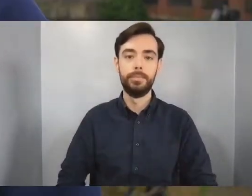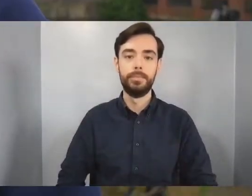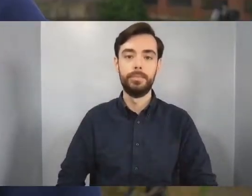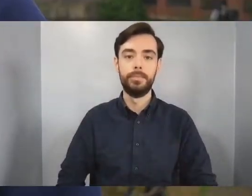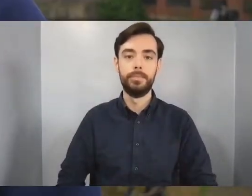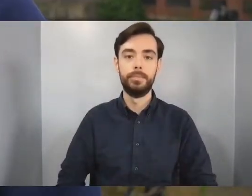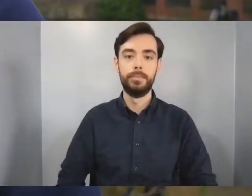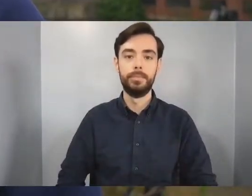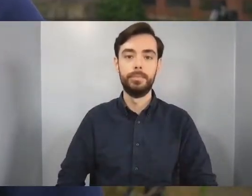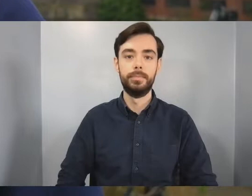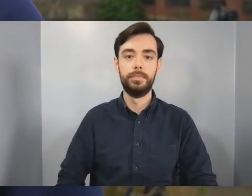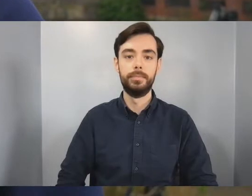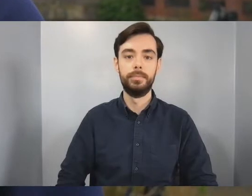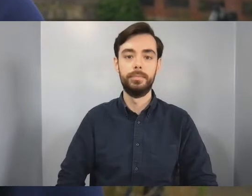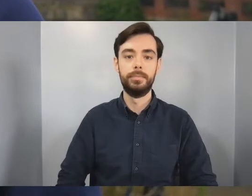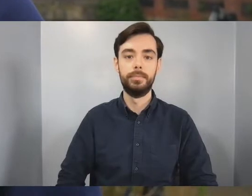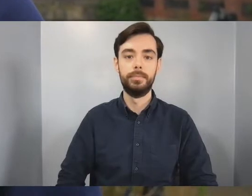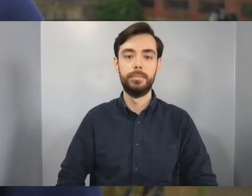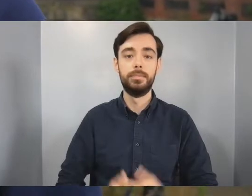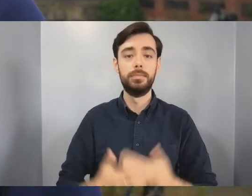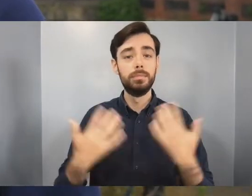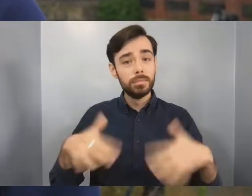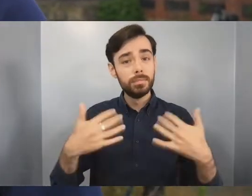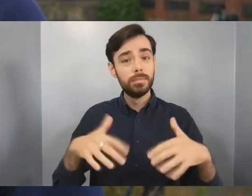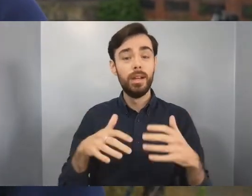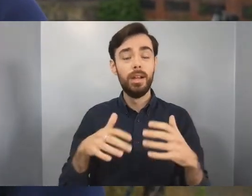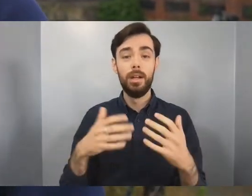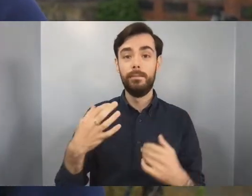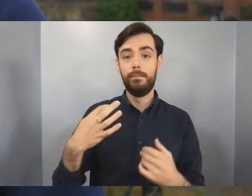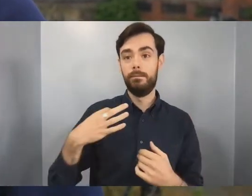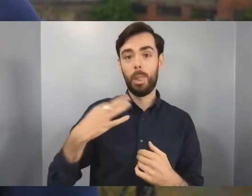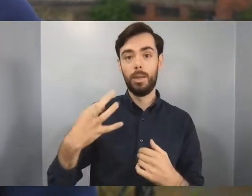I've discovered the world of volunteering here. There's so much opportunity to volunteer